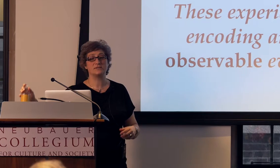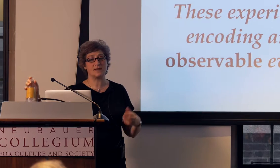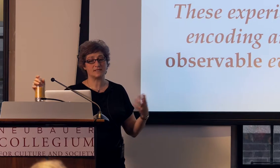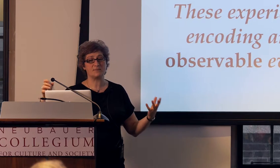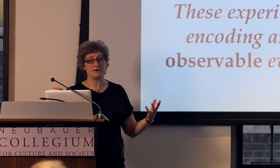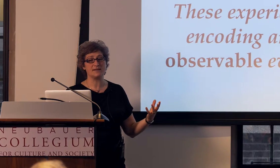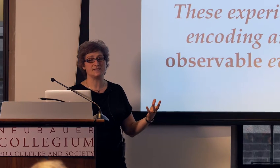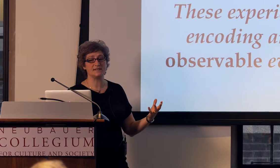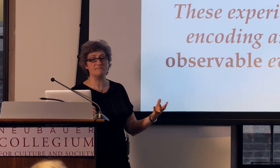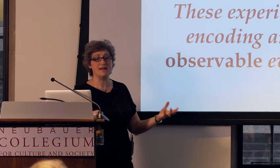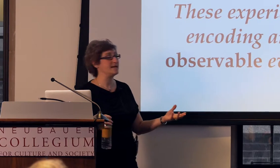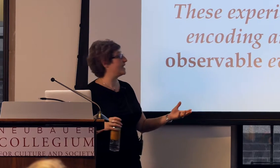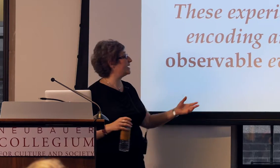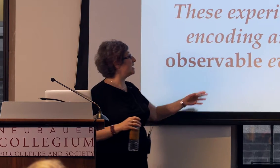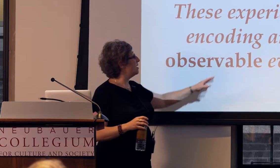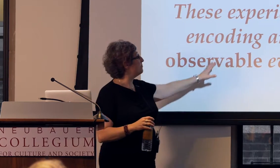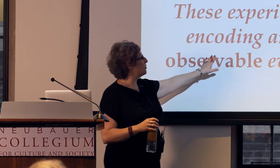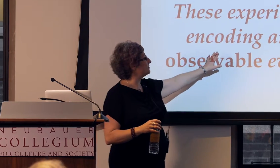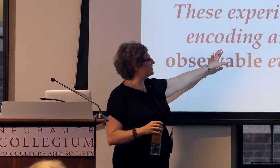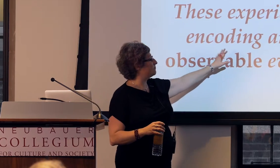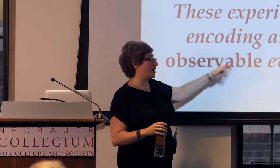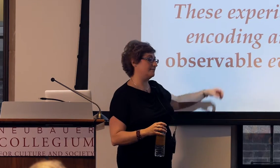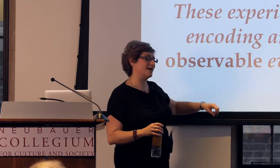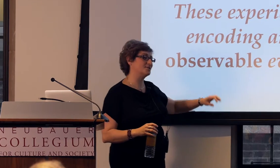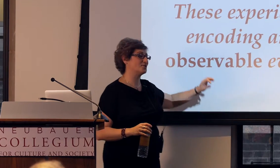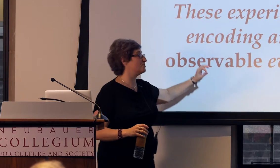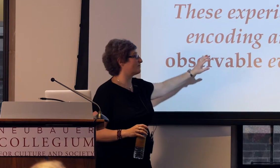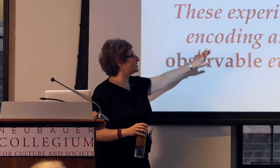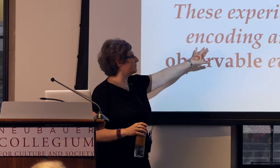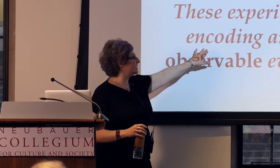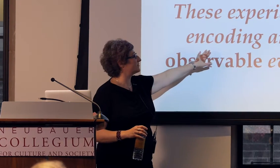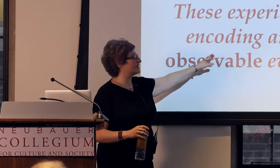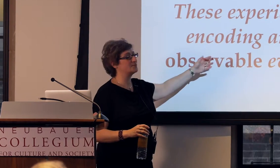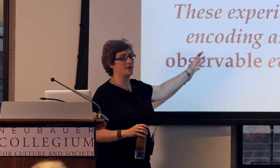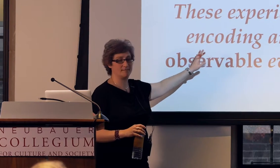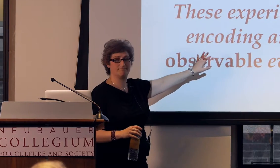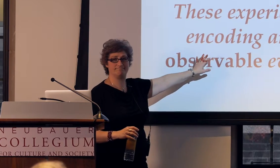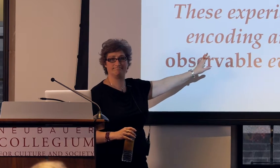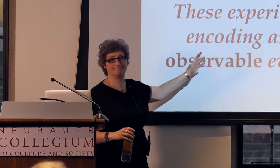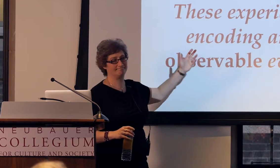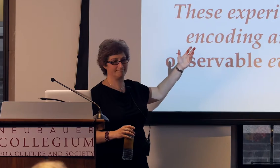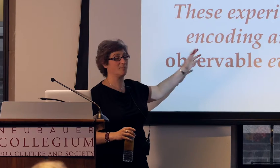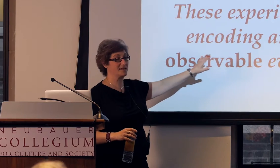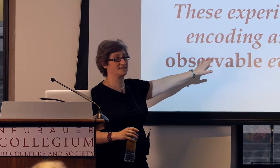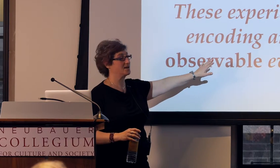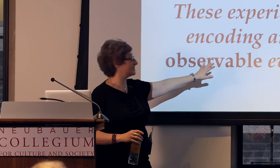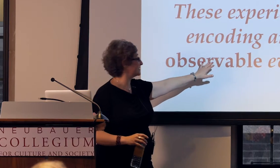And those experiences mediate, well, I didn't show you direct evidence for this, but we can discuss this,